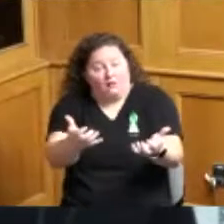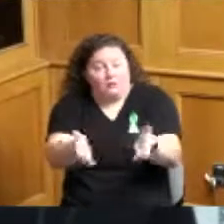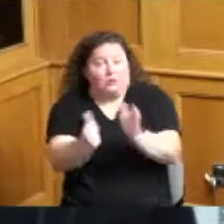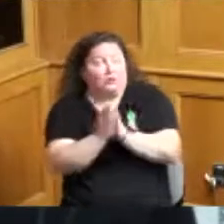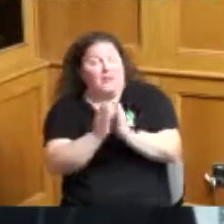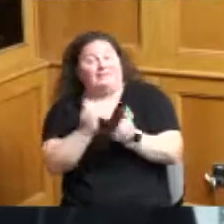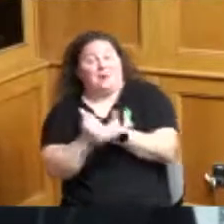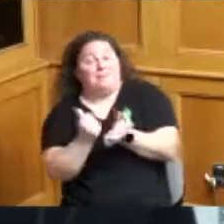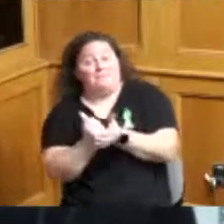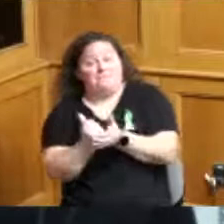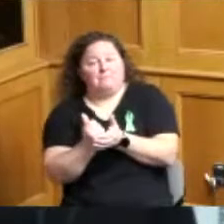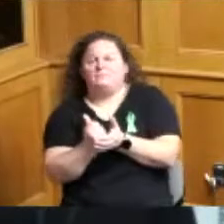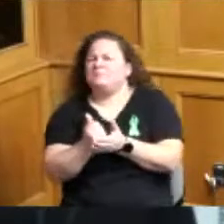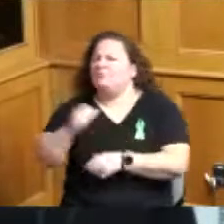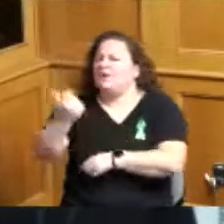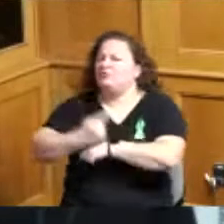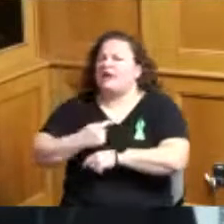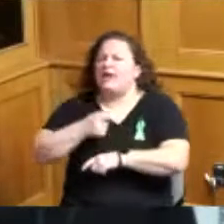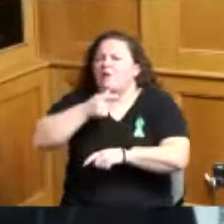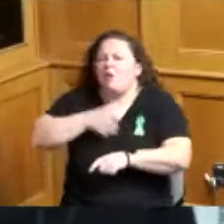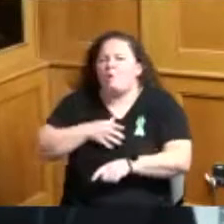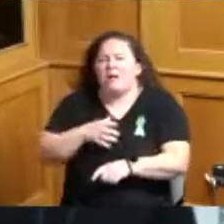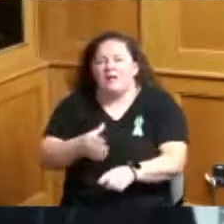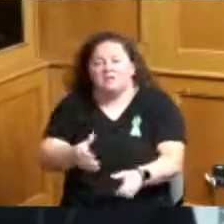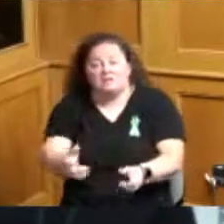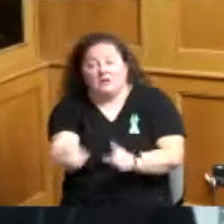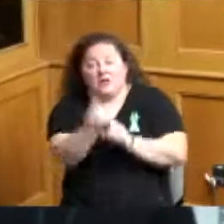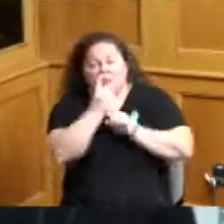just the other day a woman cried to me as she told me her son's graduating this year